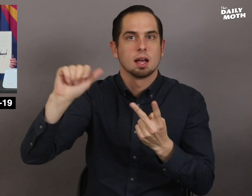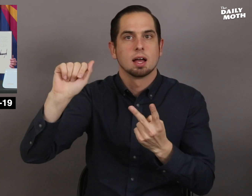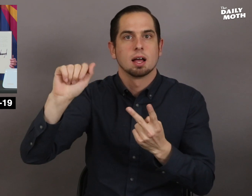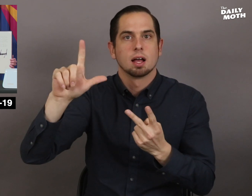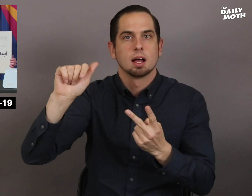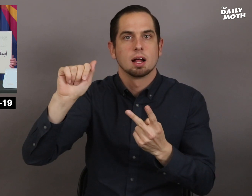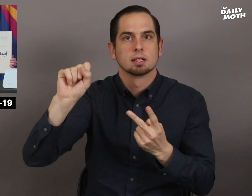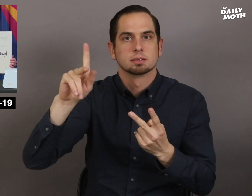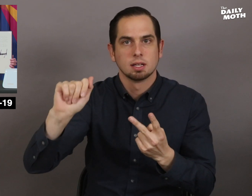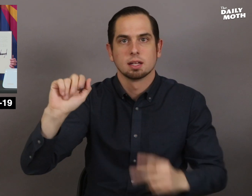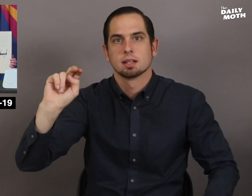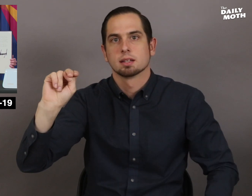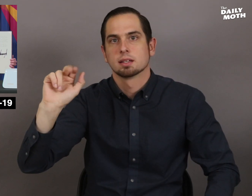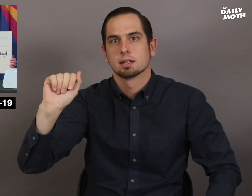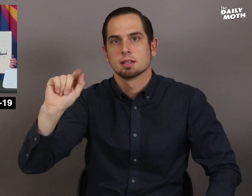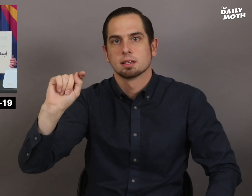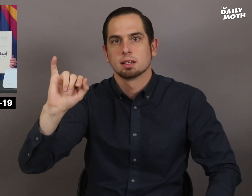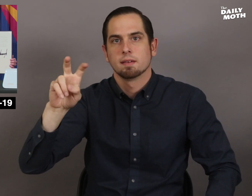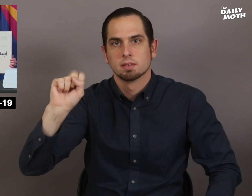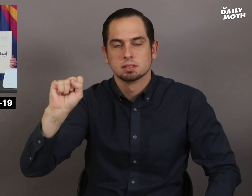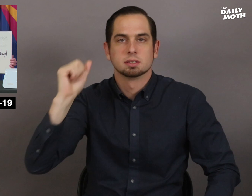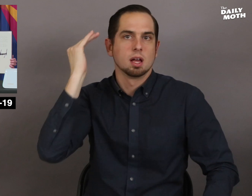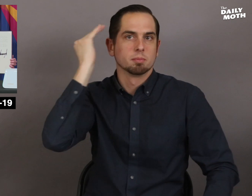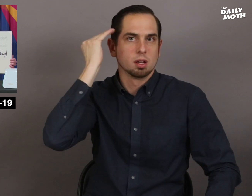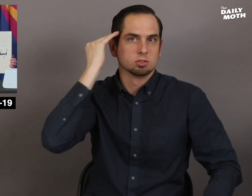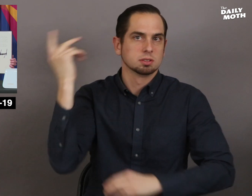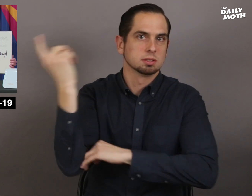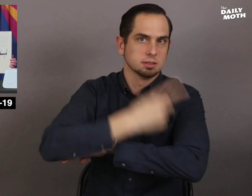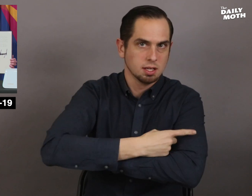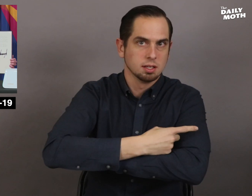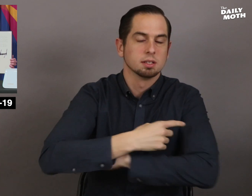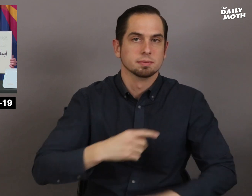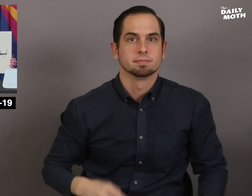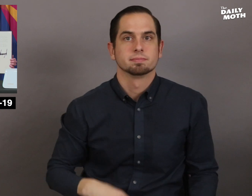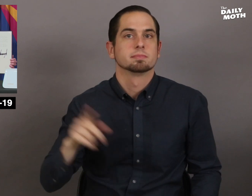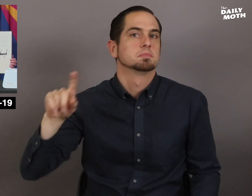Alaska Natives Awareness Day."